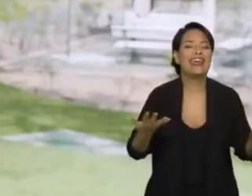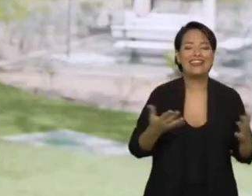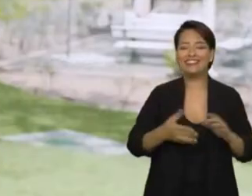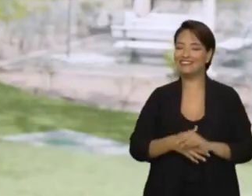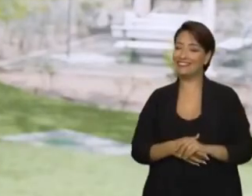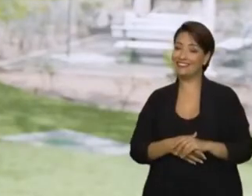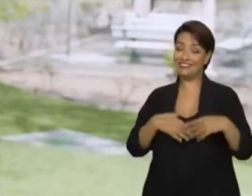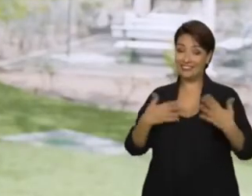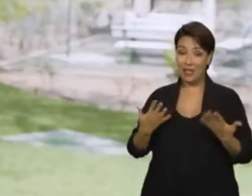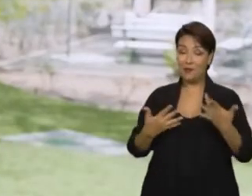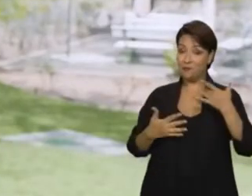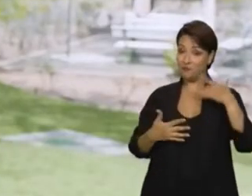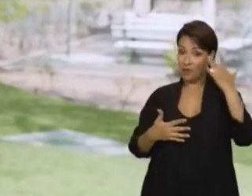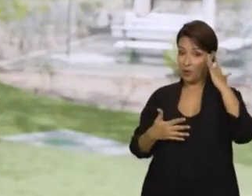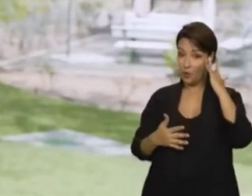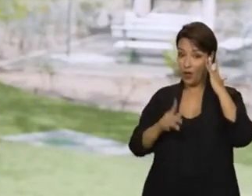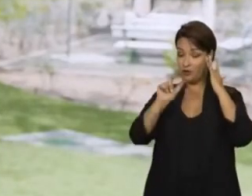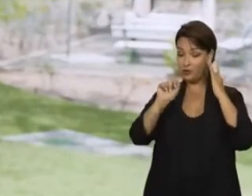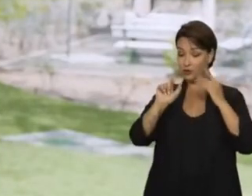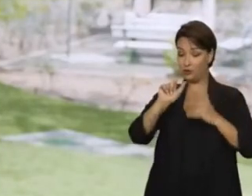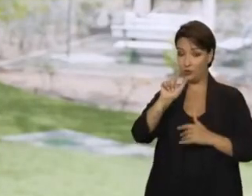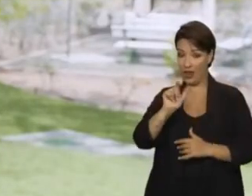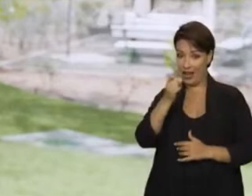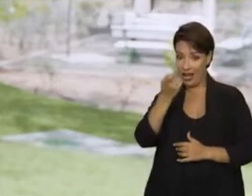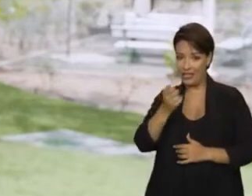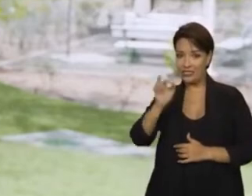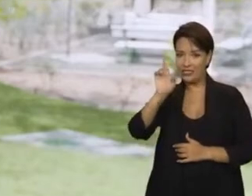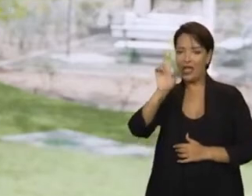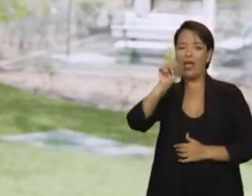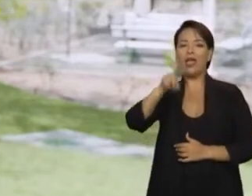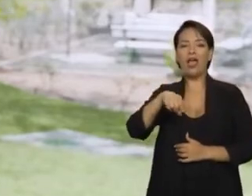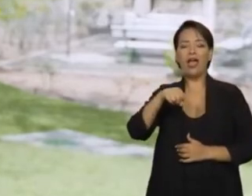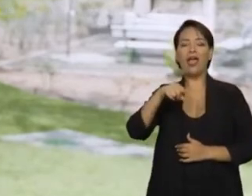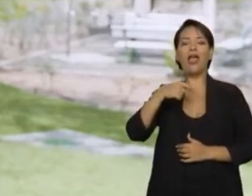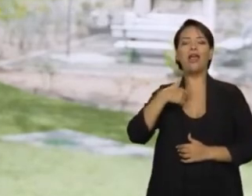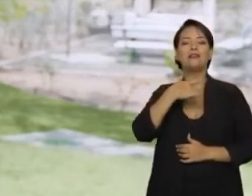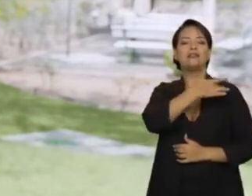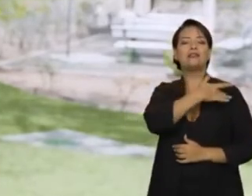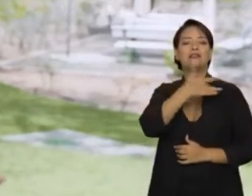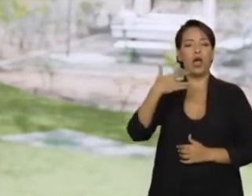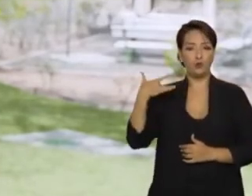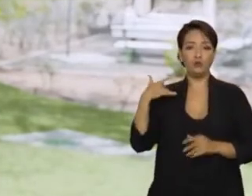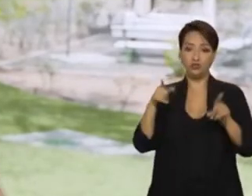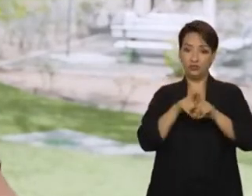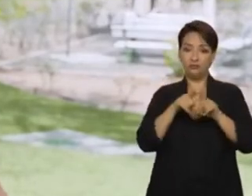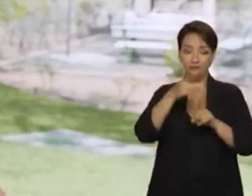I think leisure is closely linked to health, both mental and physical health as well.